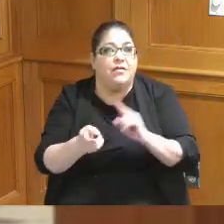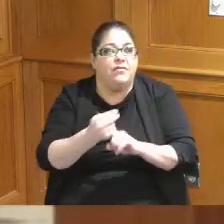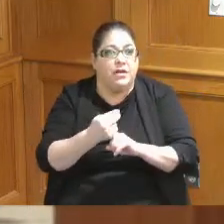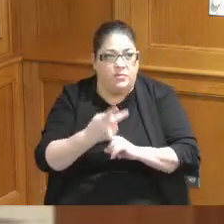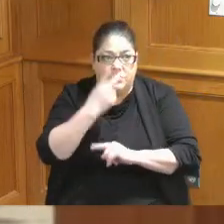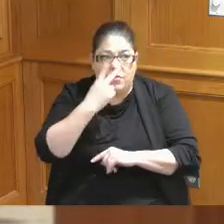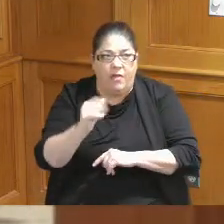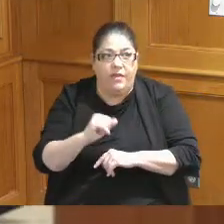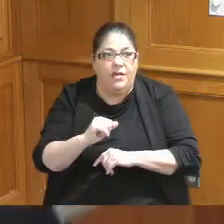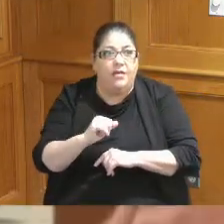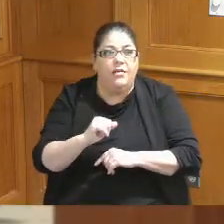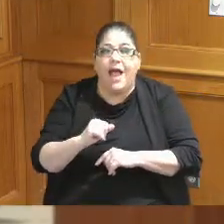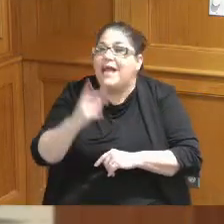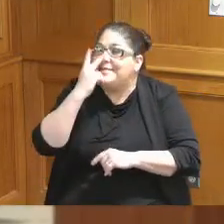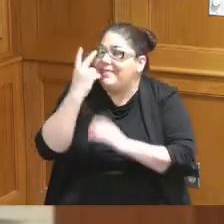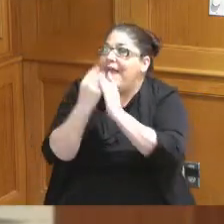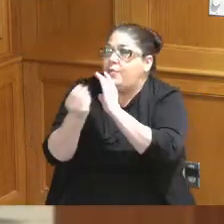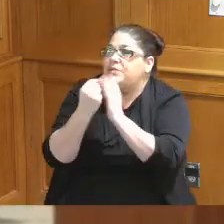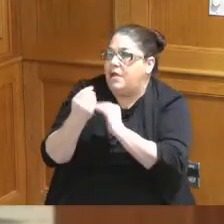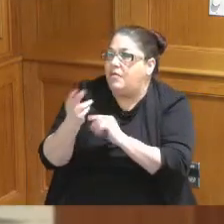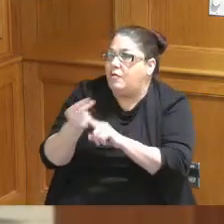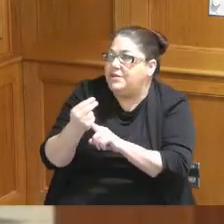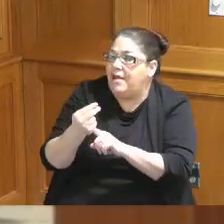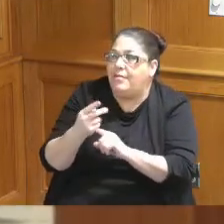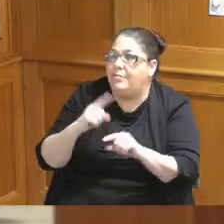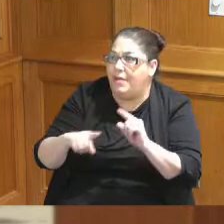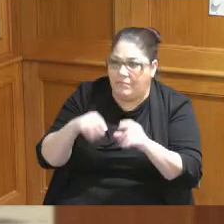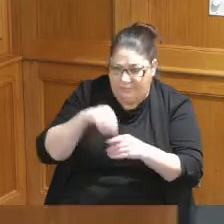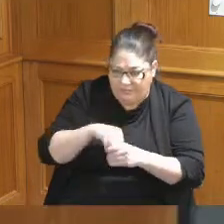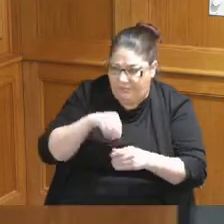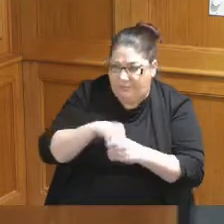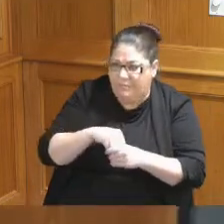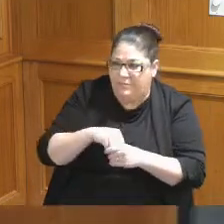there we have a concession I see the house that at a hotel but I'm saying where is the finance